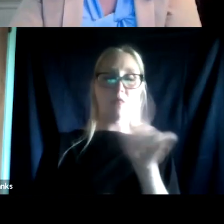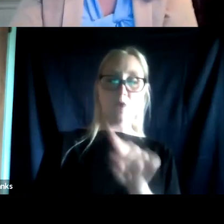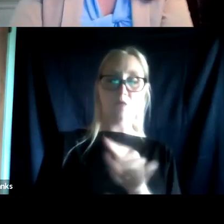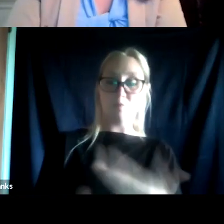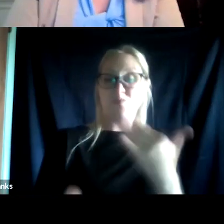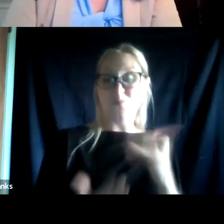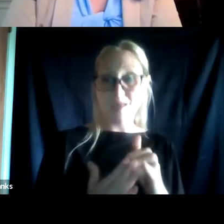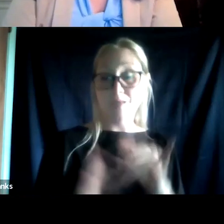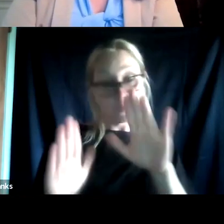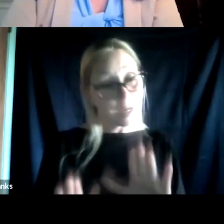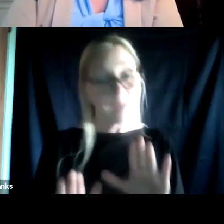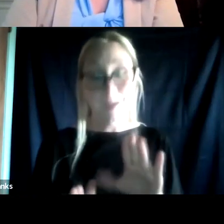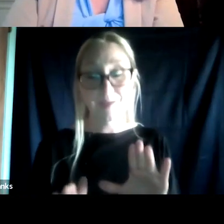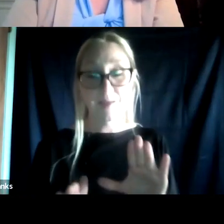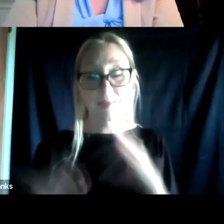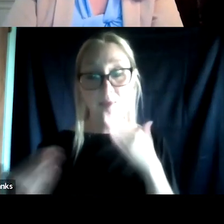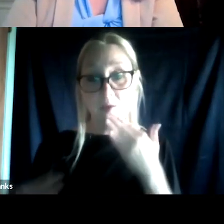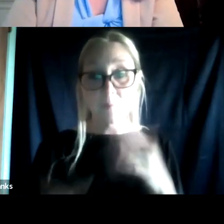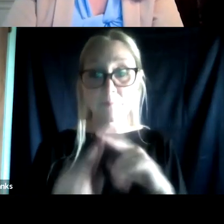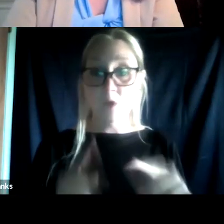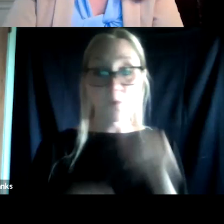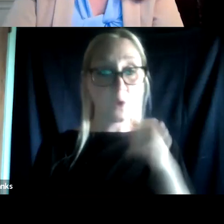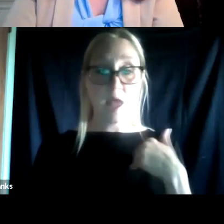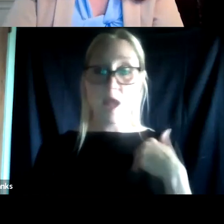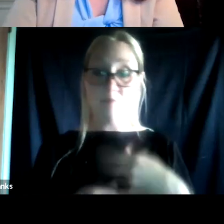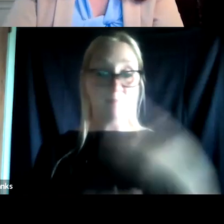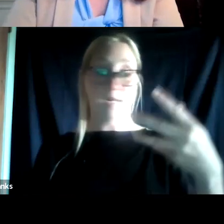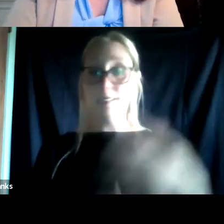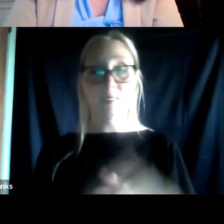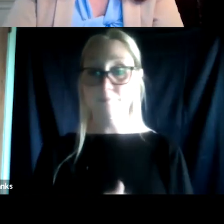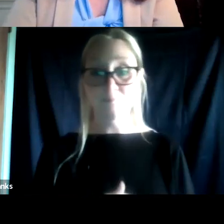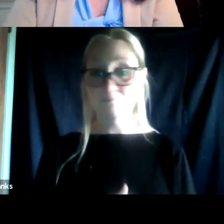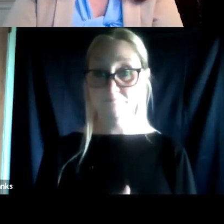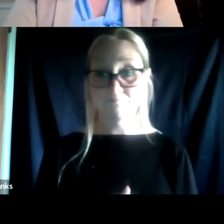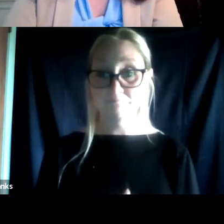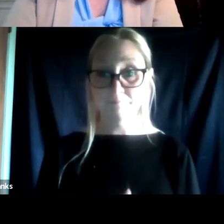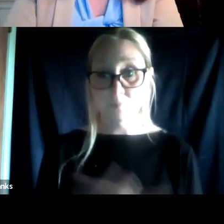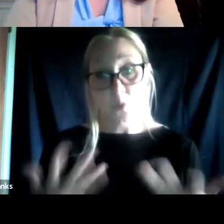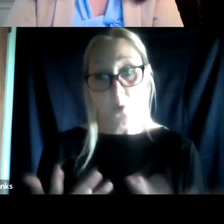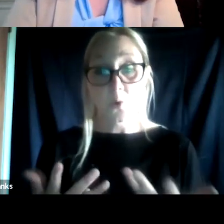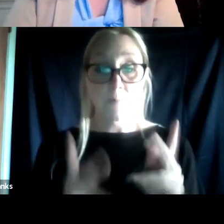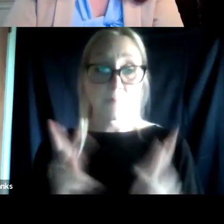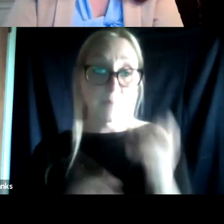And so we don't have very many in the Q&A portal. So folks, if you have other questions,